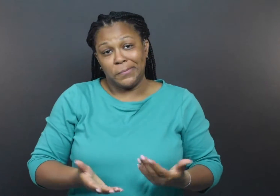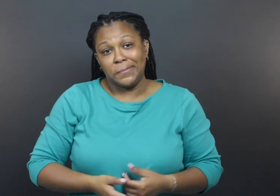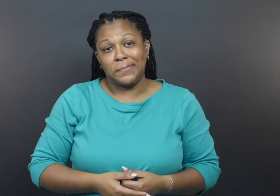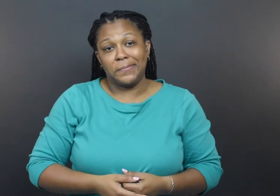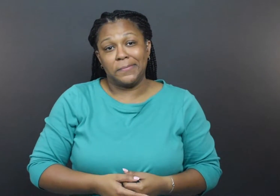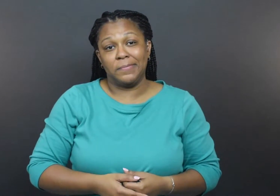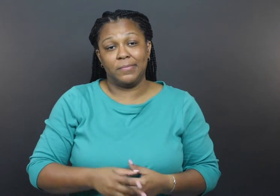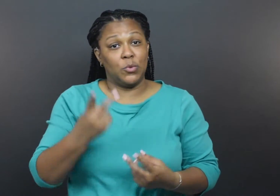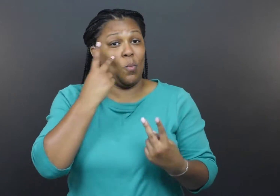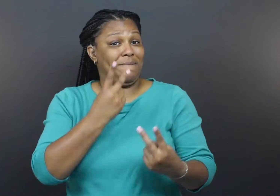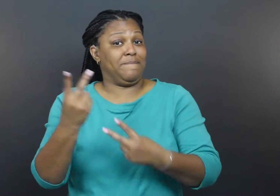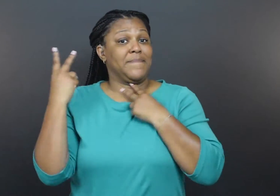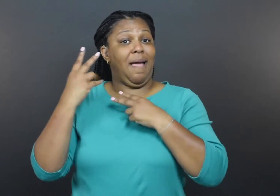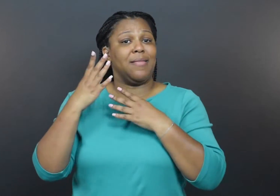Reflections and the road forward